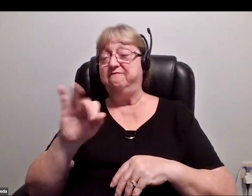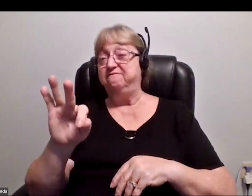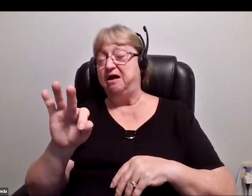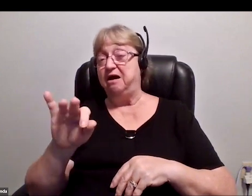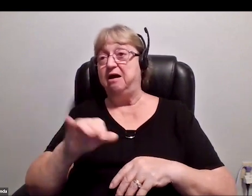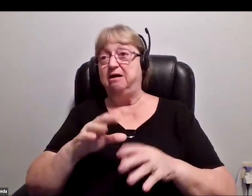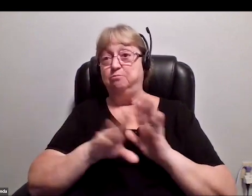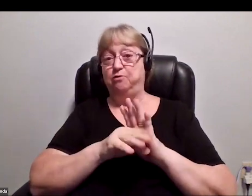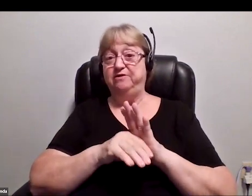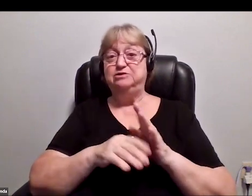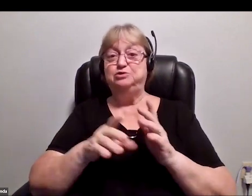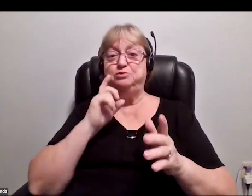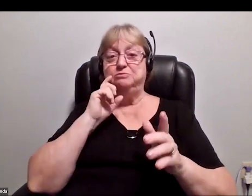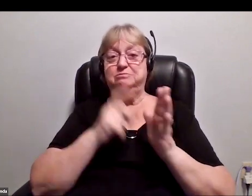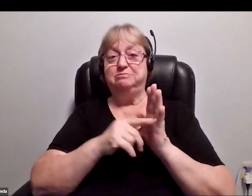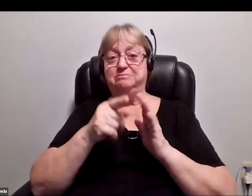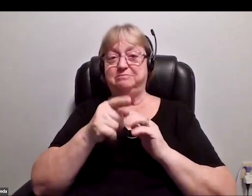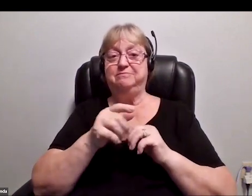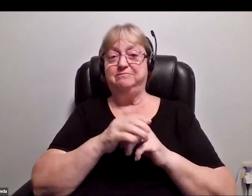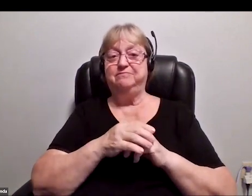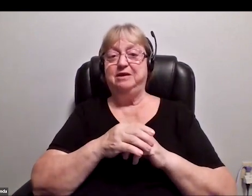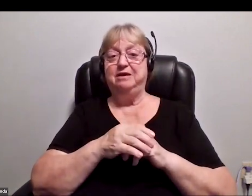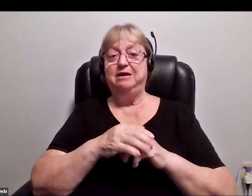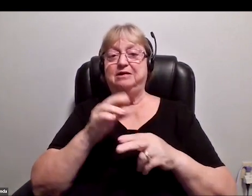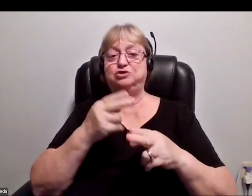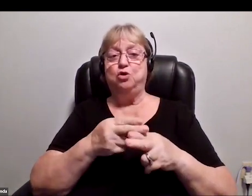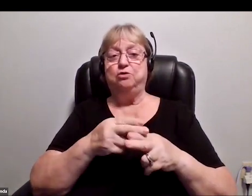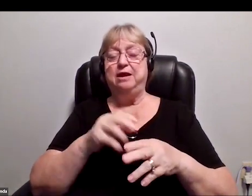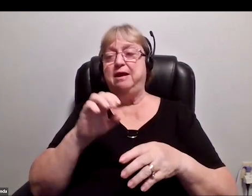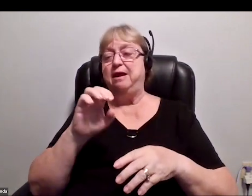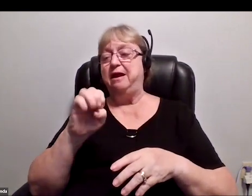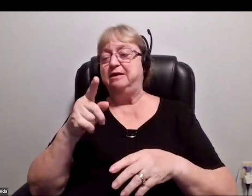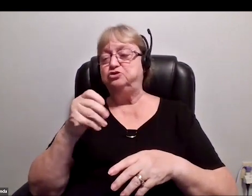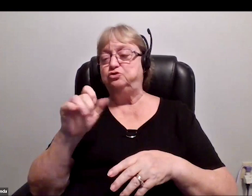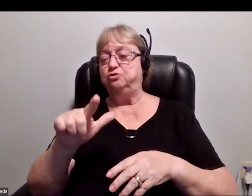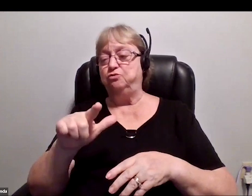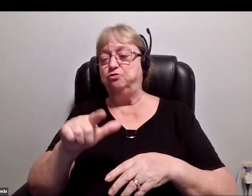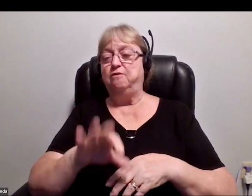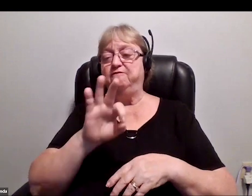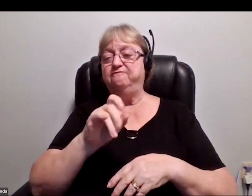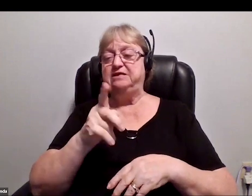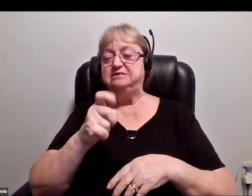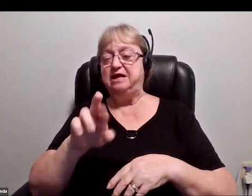this apparatus is called an external fix-it or the Illizarov technique, which is a way of straightening